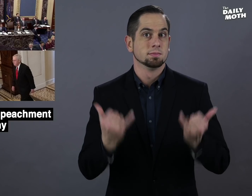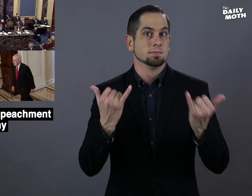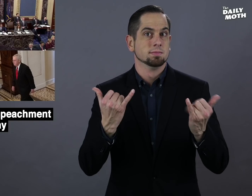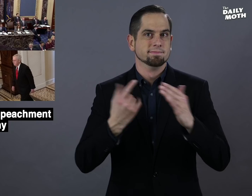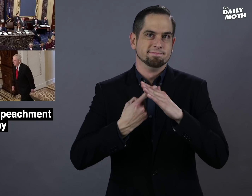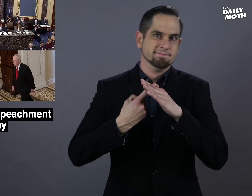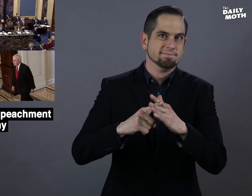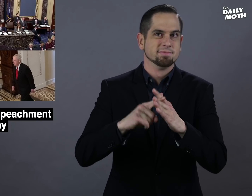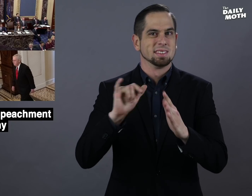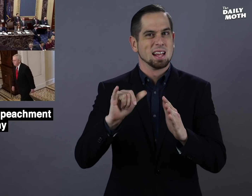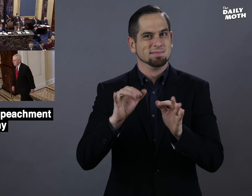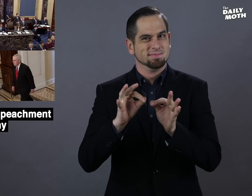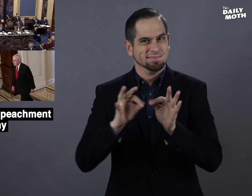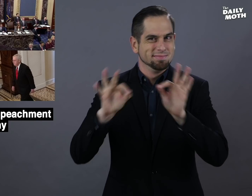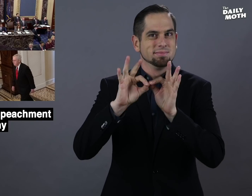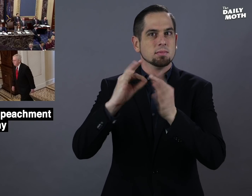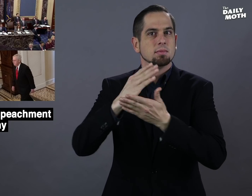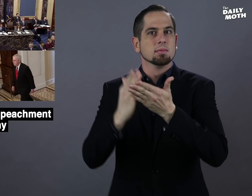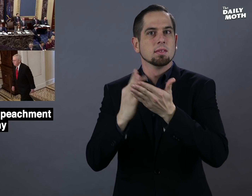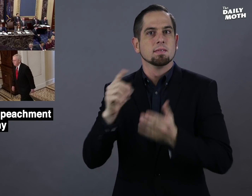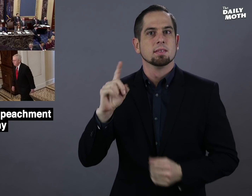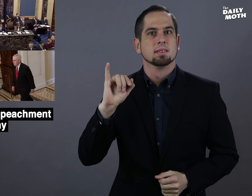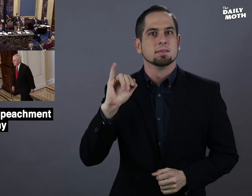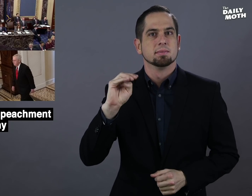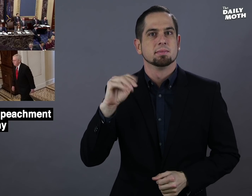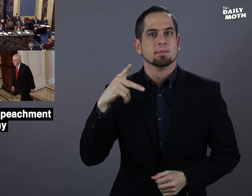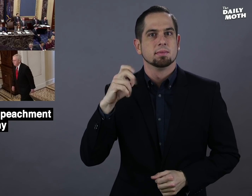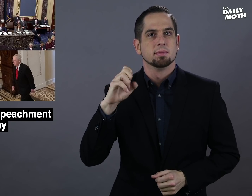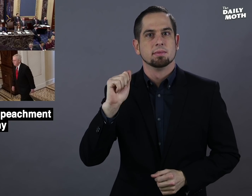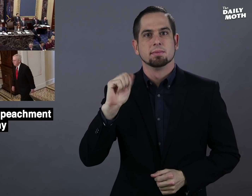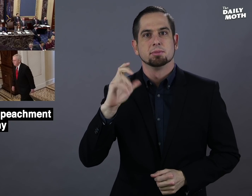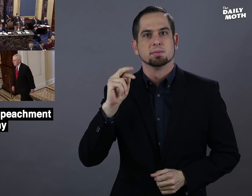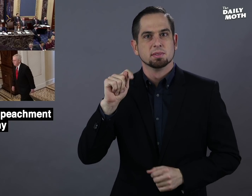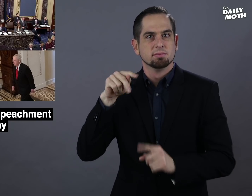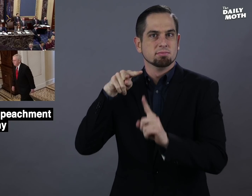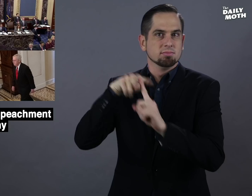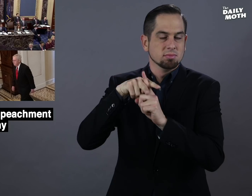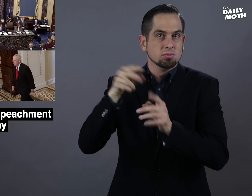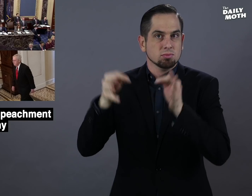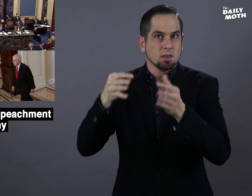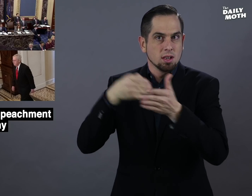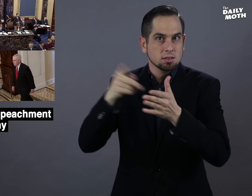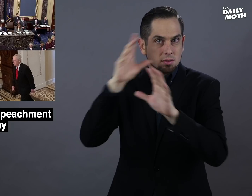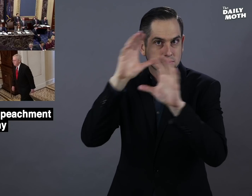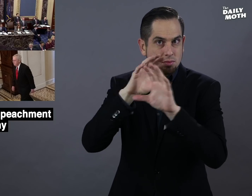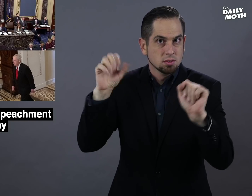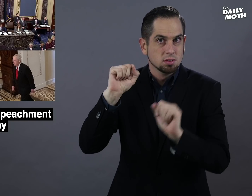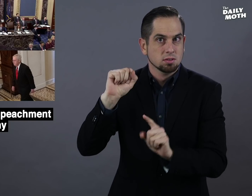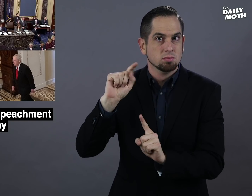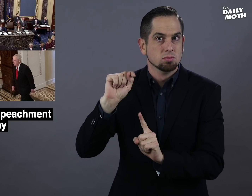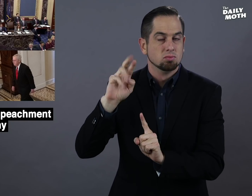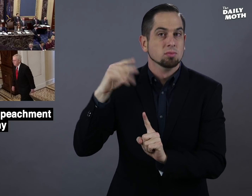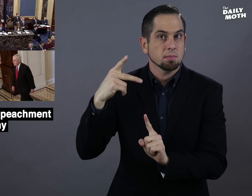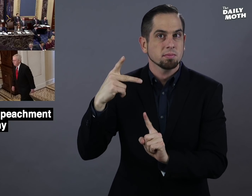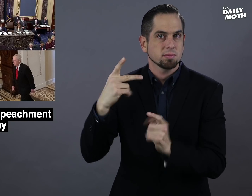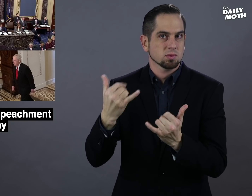The key phase of the impeachment trial against President Trump